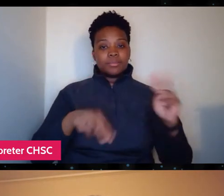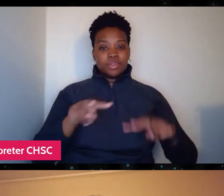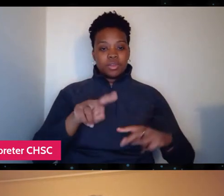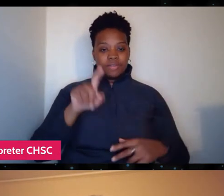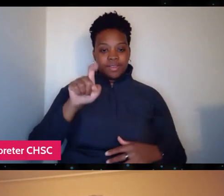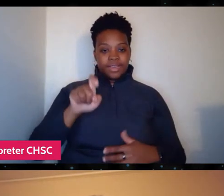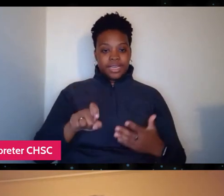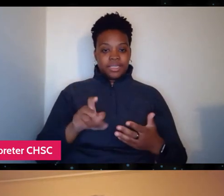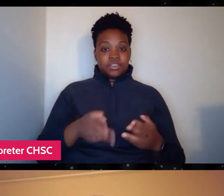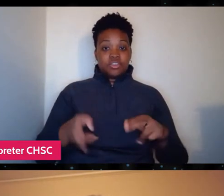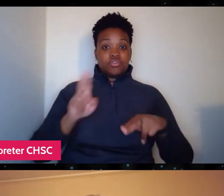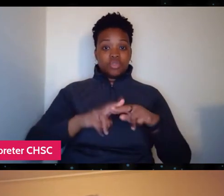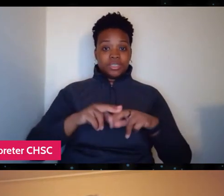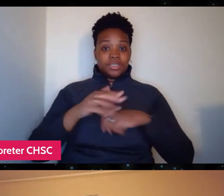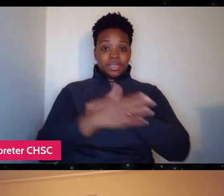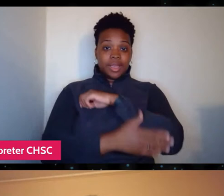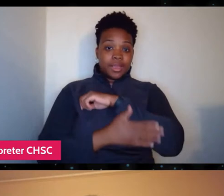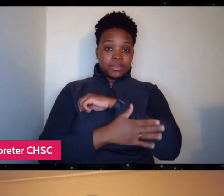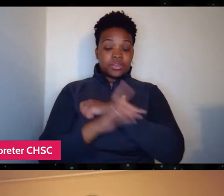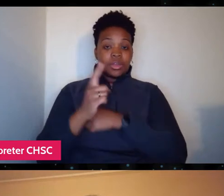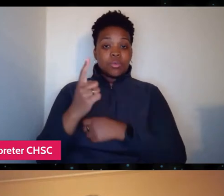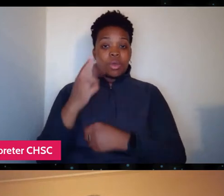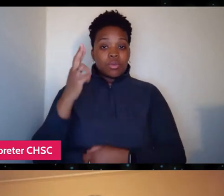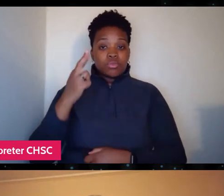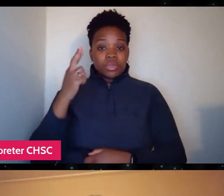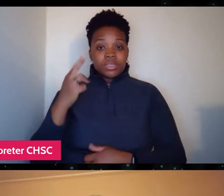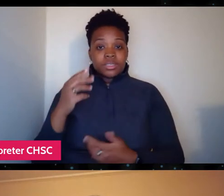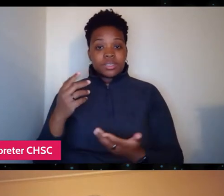You know, that's one of the reasons they haven't come back to Ohio now.